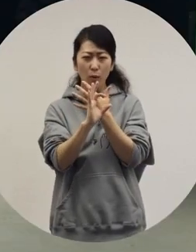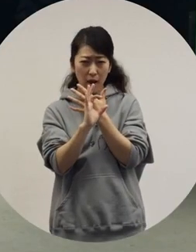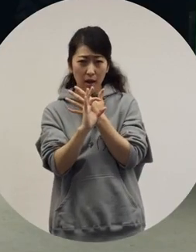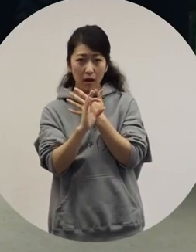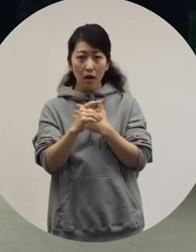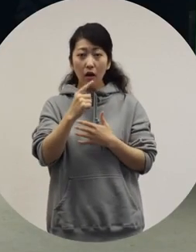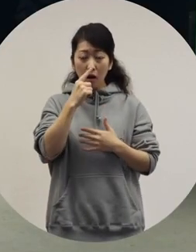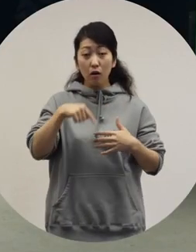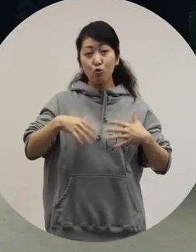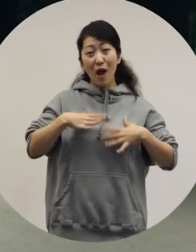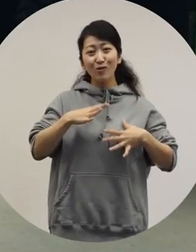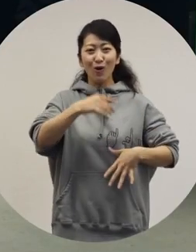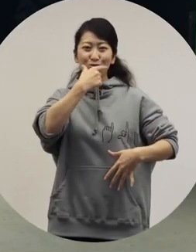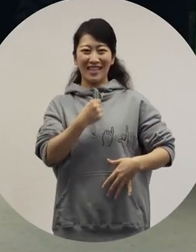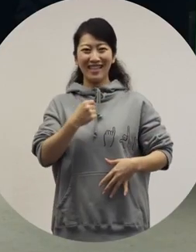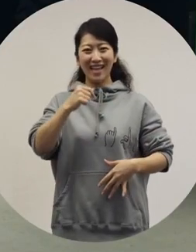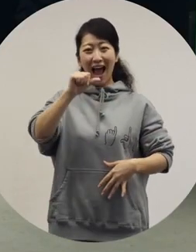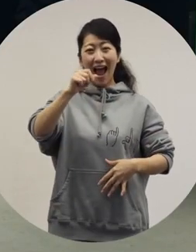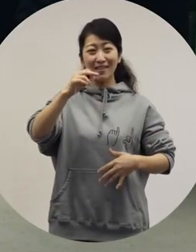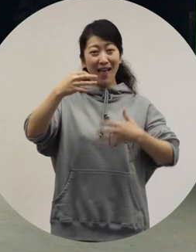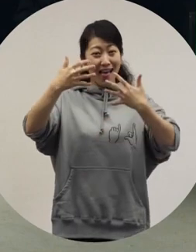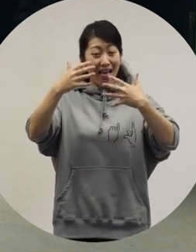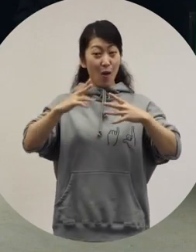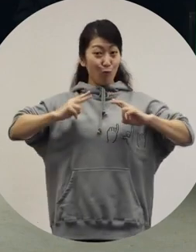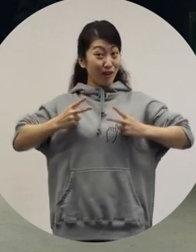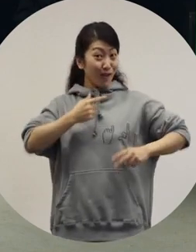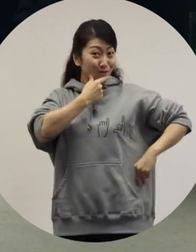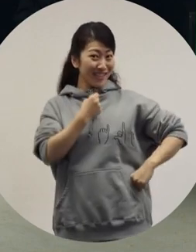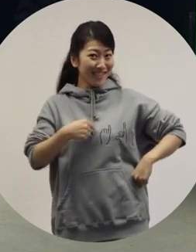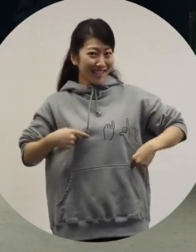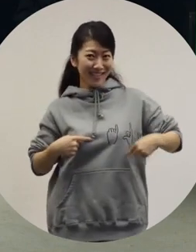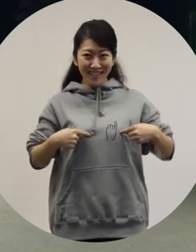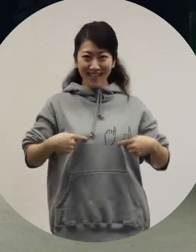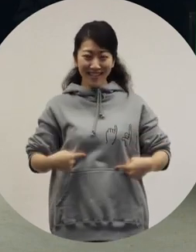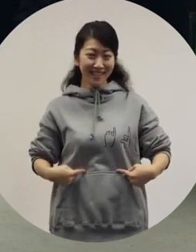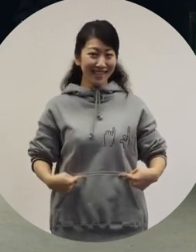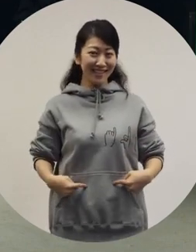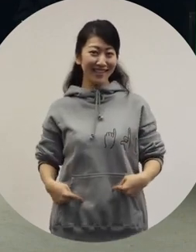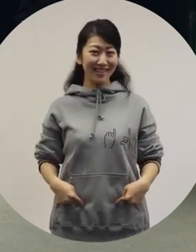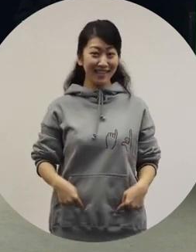I like this kind of fashion, I like anime cosplay costumes,